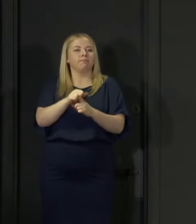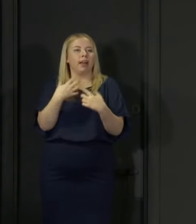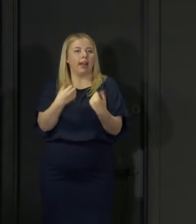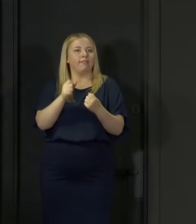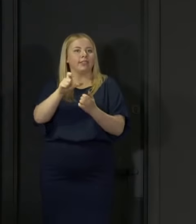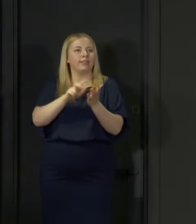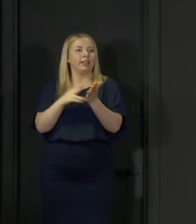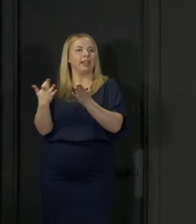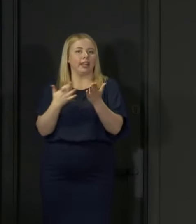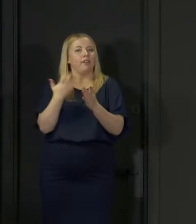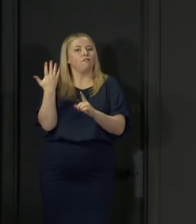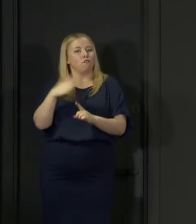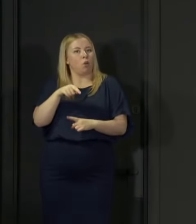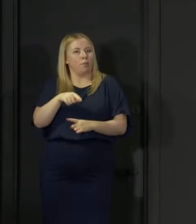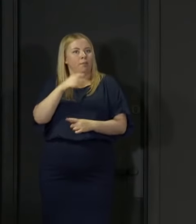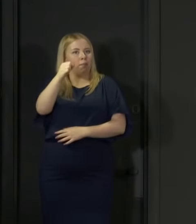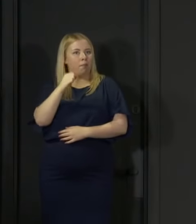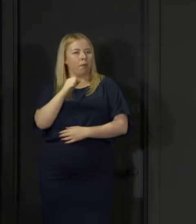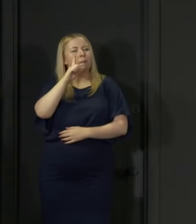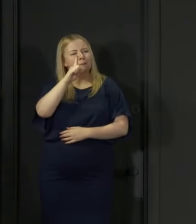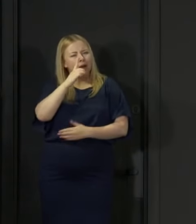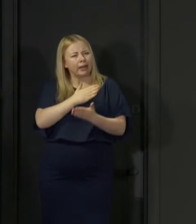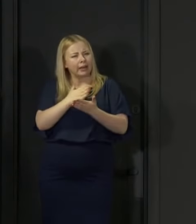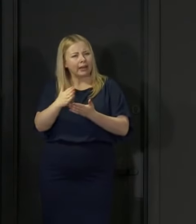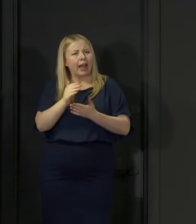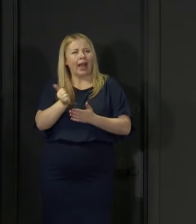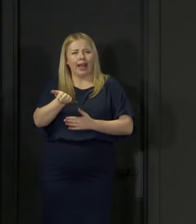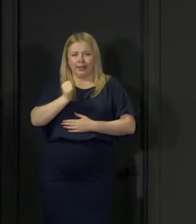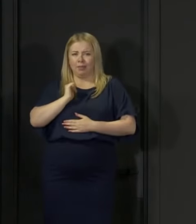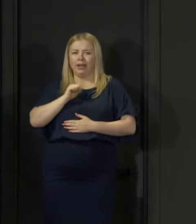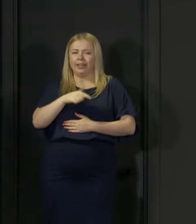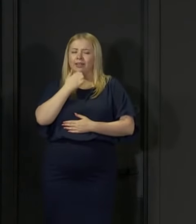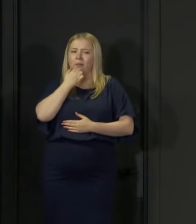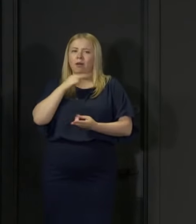cluster though, let me be clear, I would expect that number to rise.